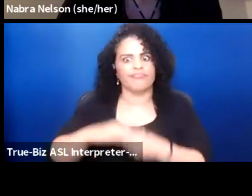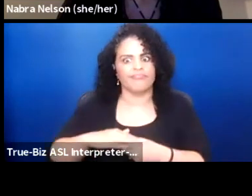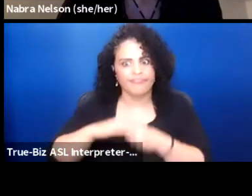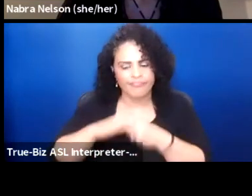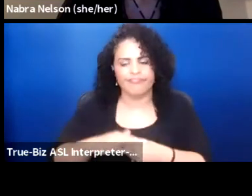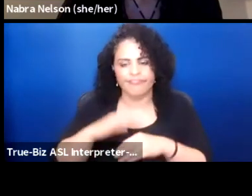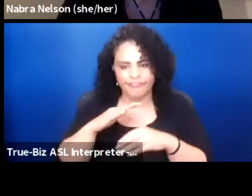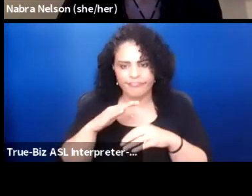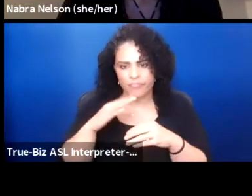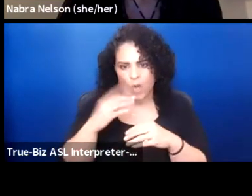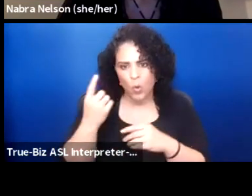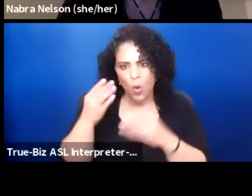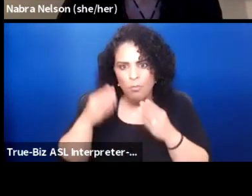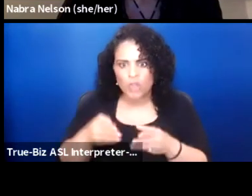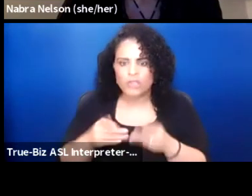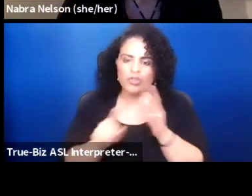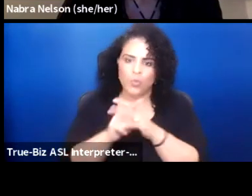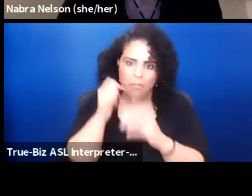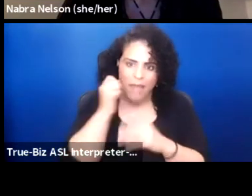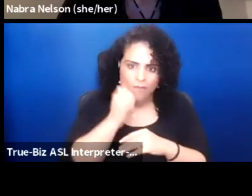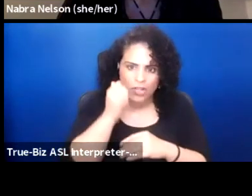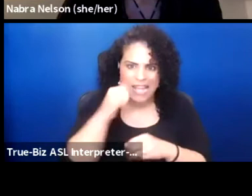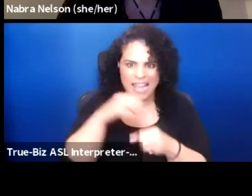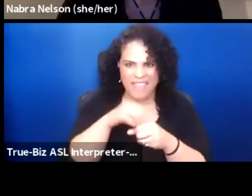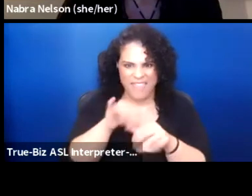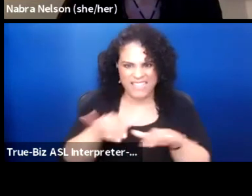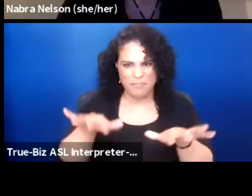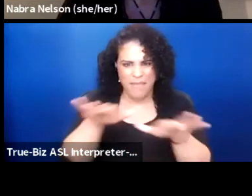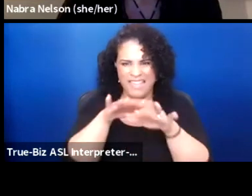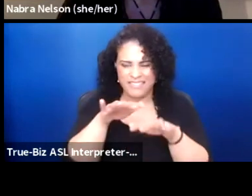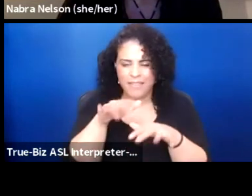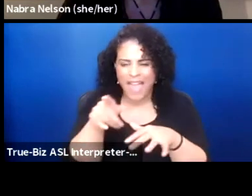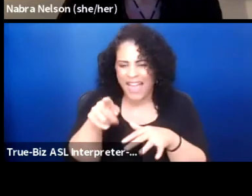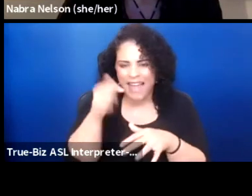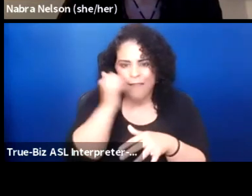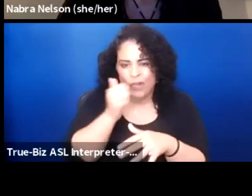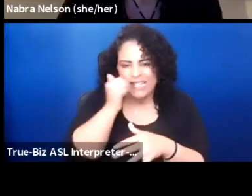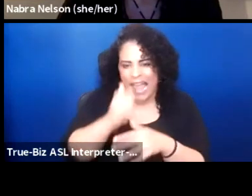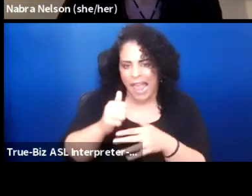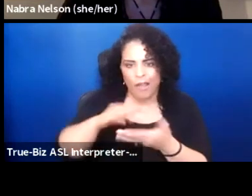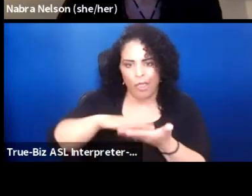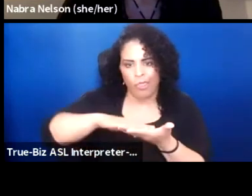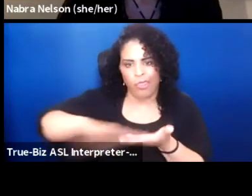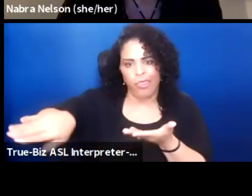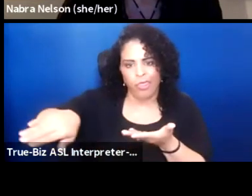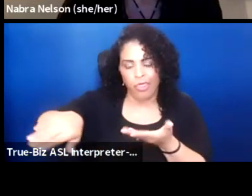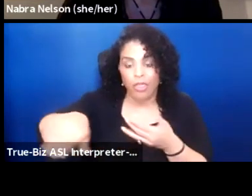to show up every day in a space that erases you. But this conversation,